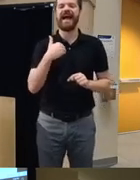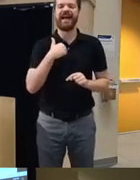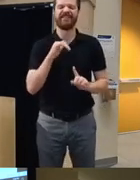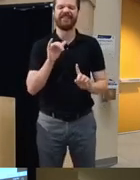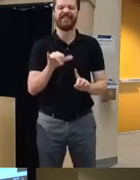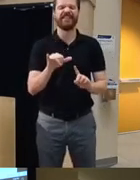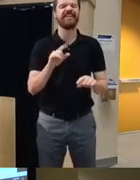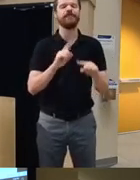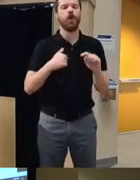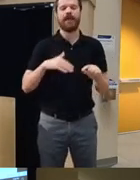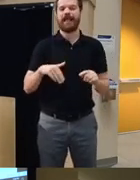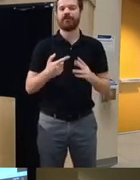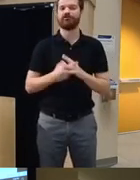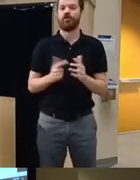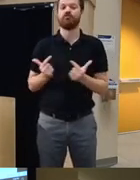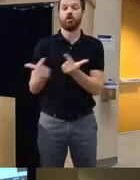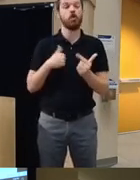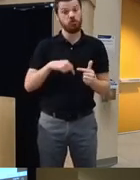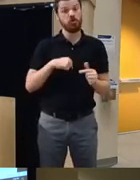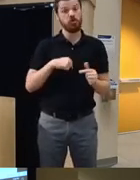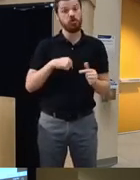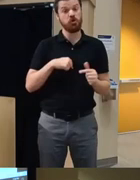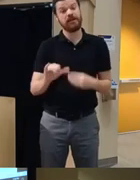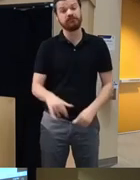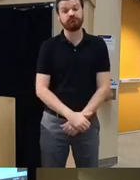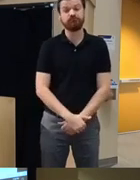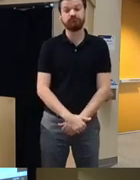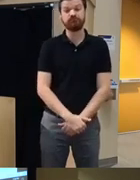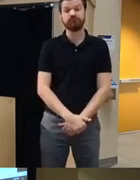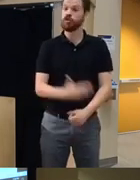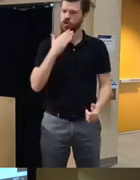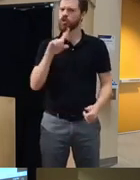we haven't started recruitment yet so we could definitely add that that's a good question we